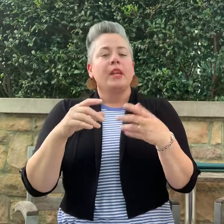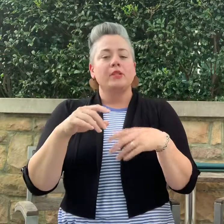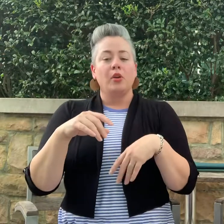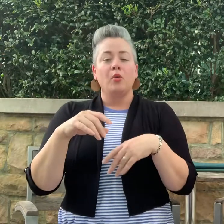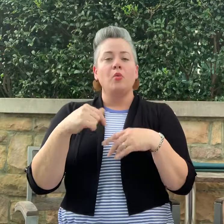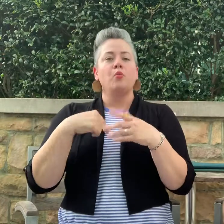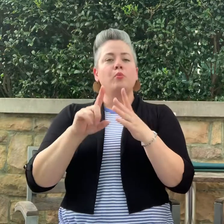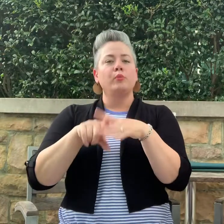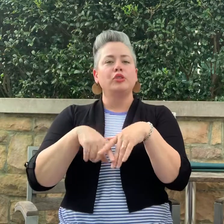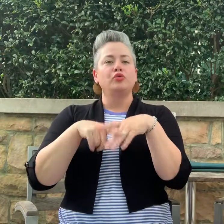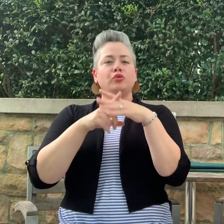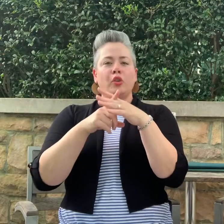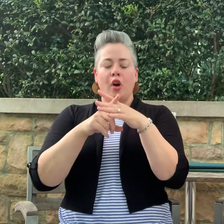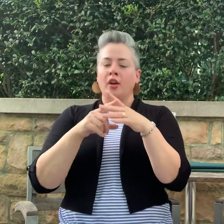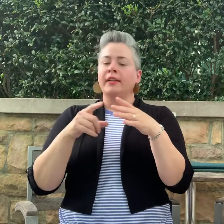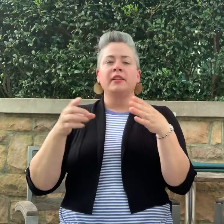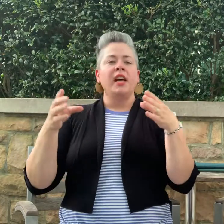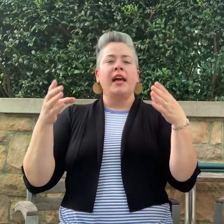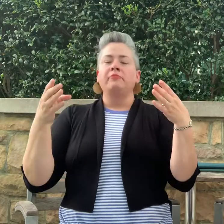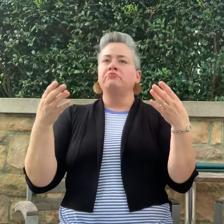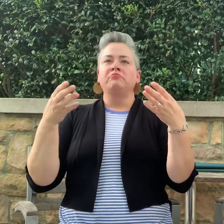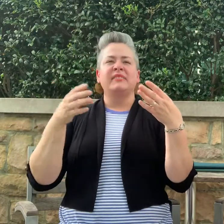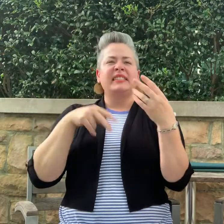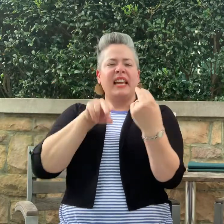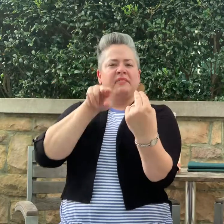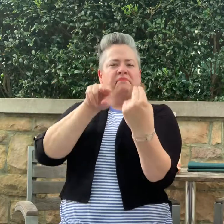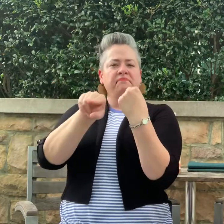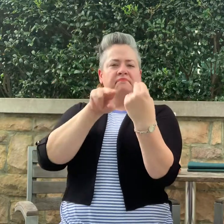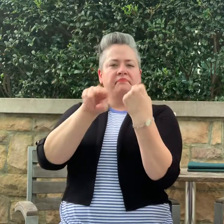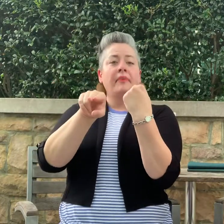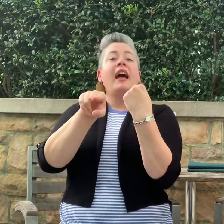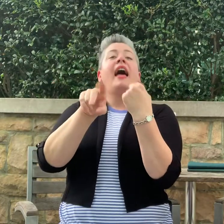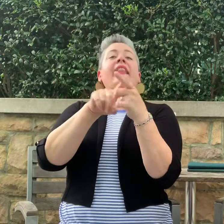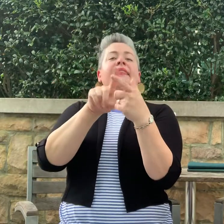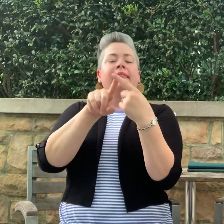So the road started out as a two lane road and then